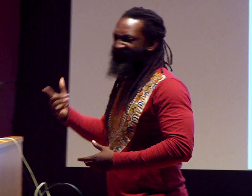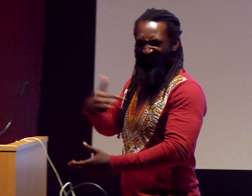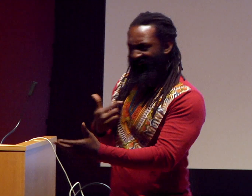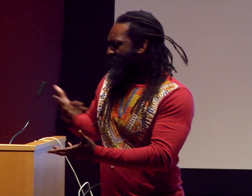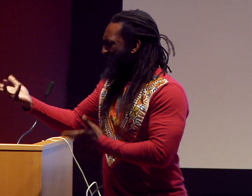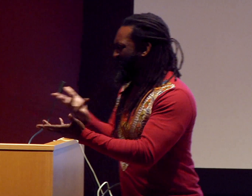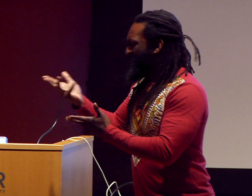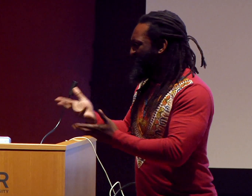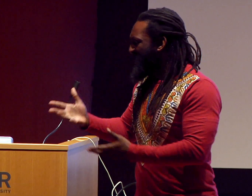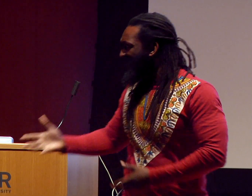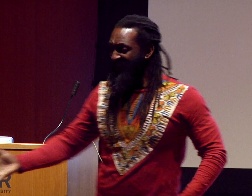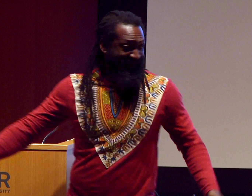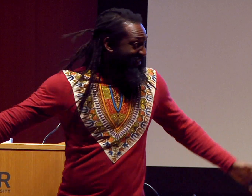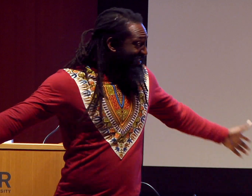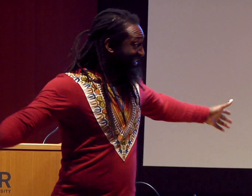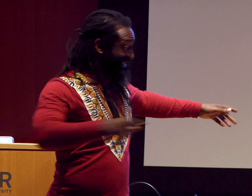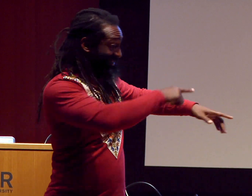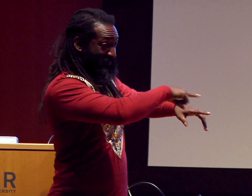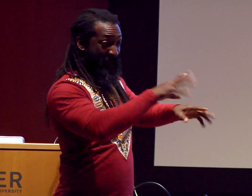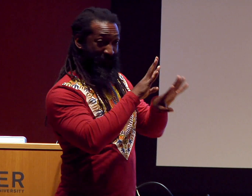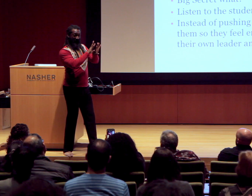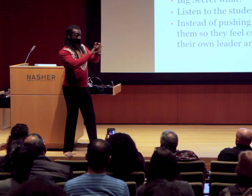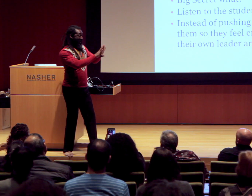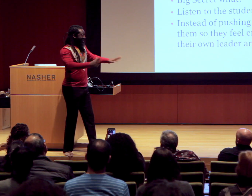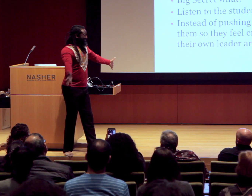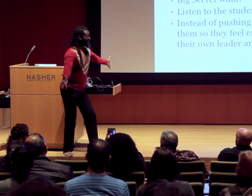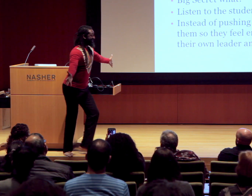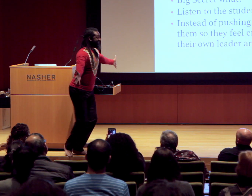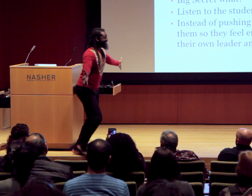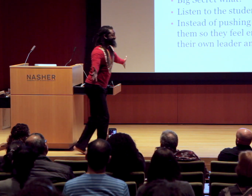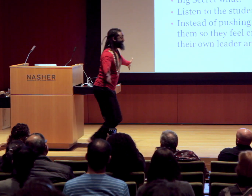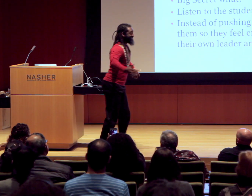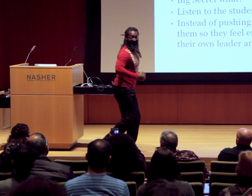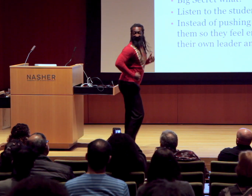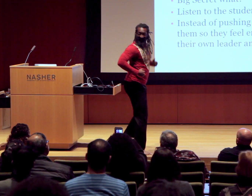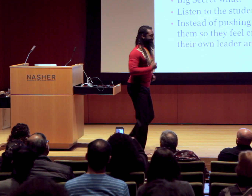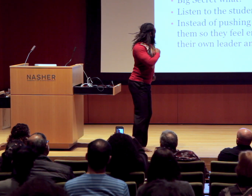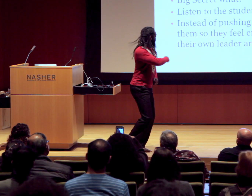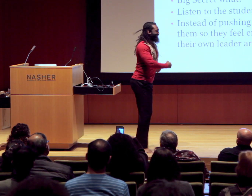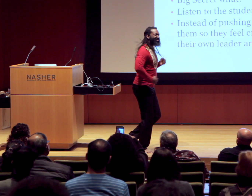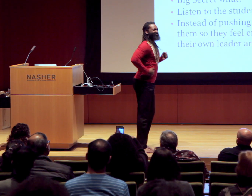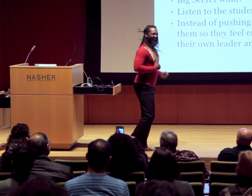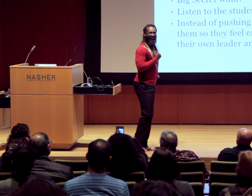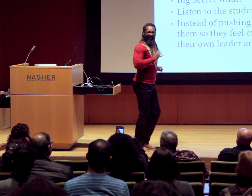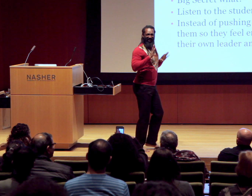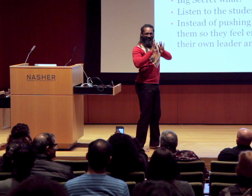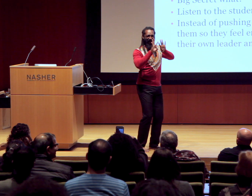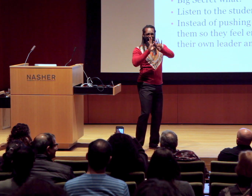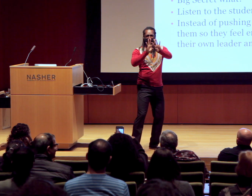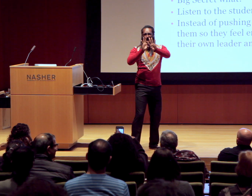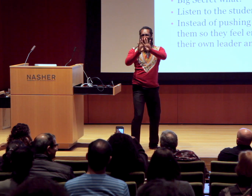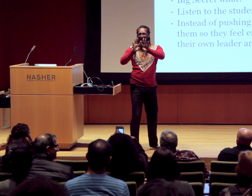There was nobody there, so I had to communicate with people, and garner support that way and go forward with people alongside me, and not behind me,